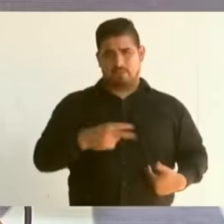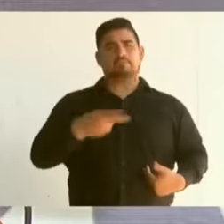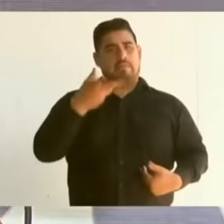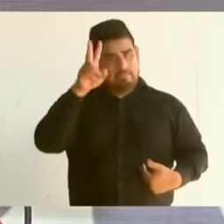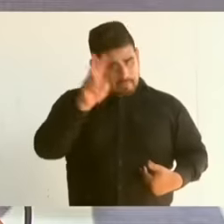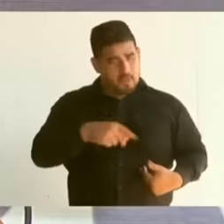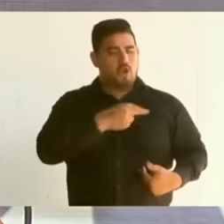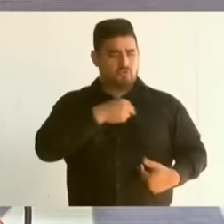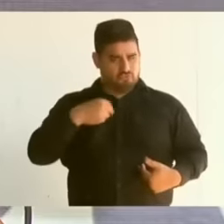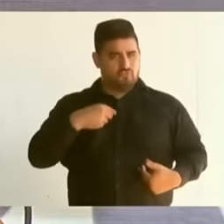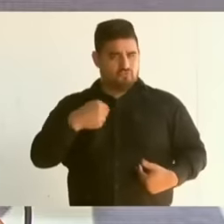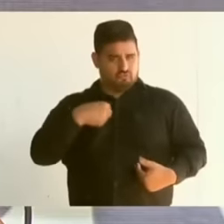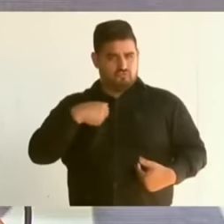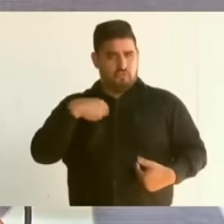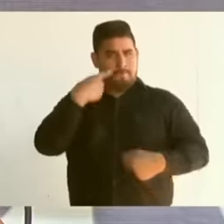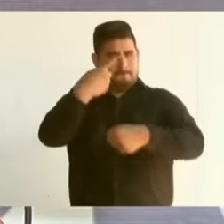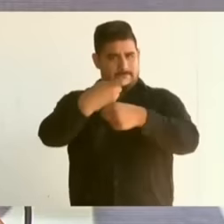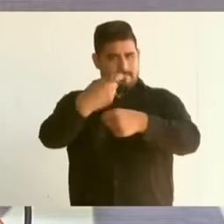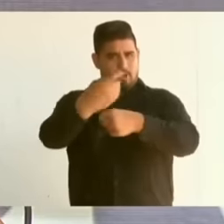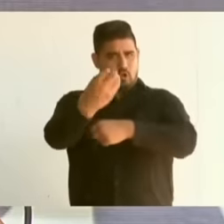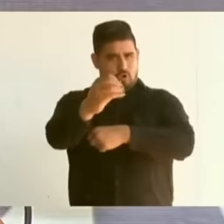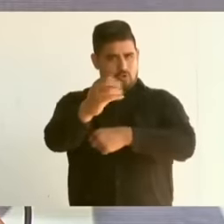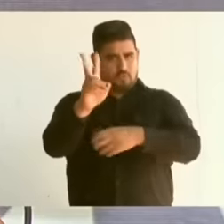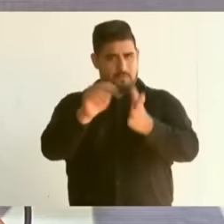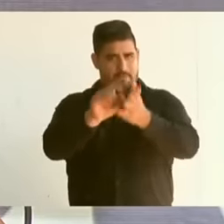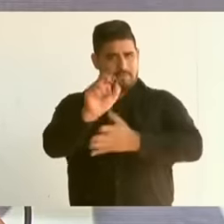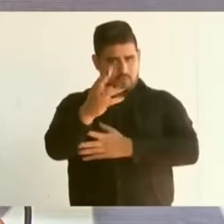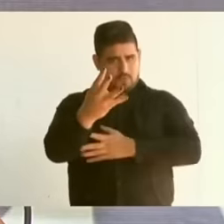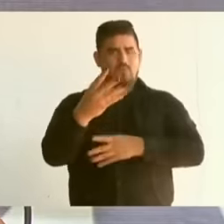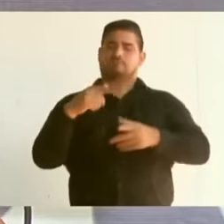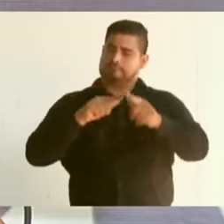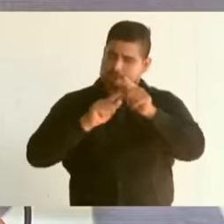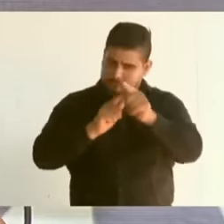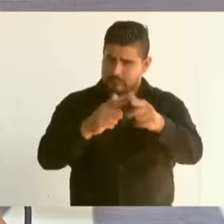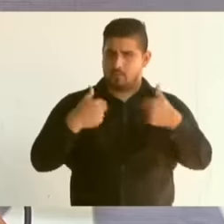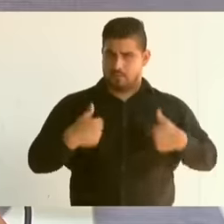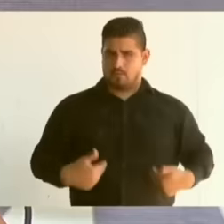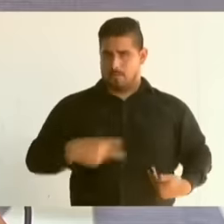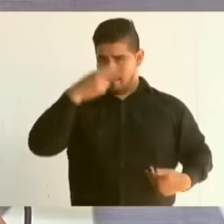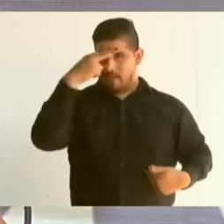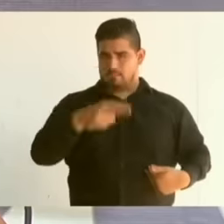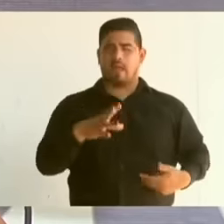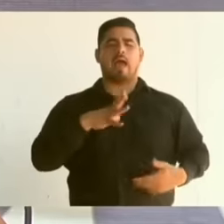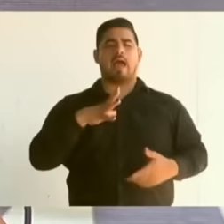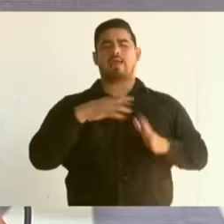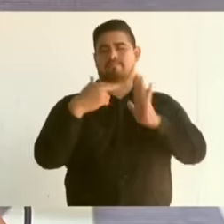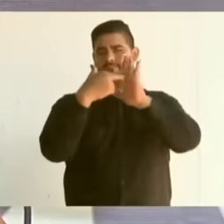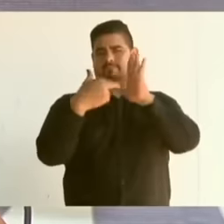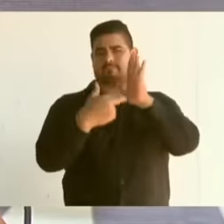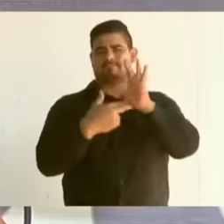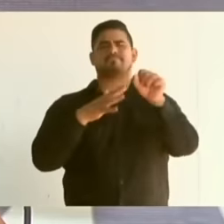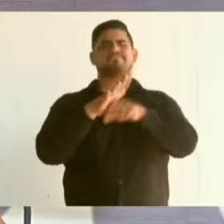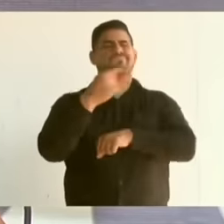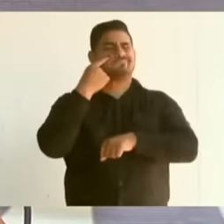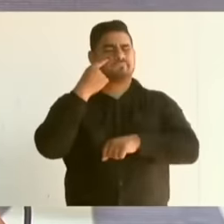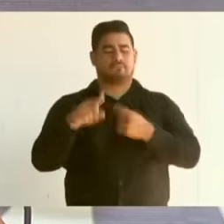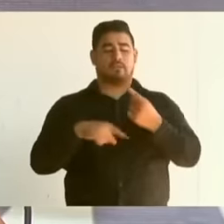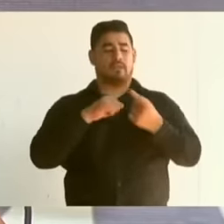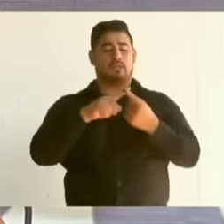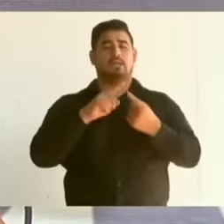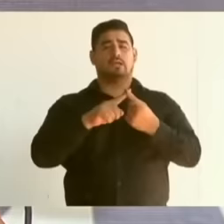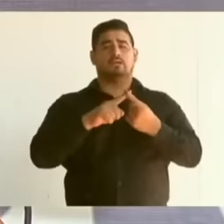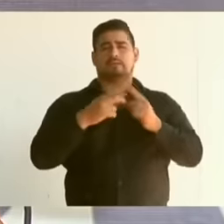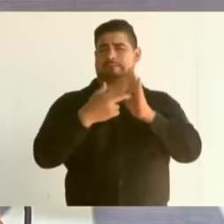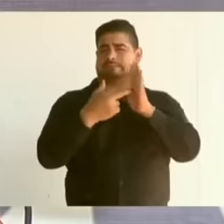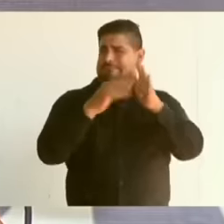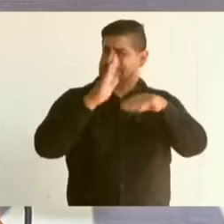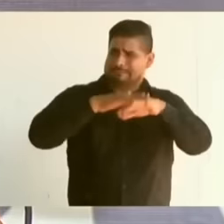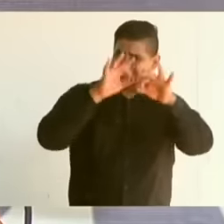from October 1, 2024, we have principles, one of them Perhaps the most important